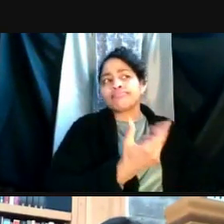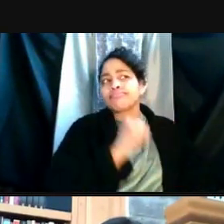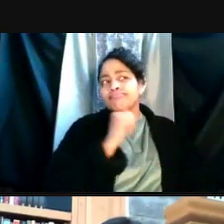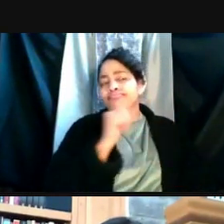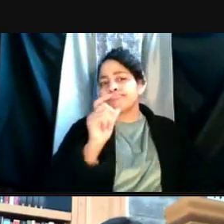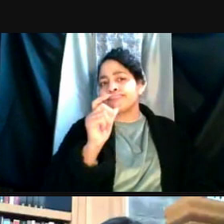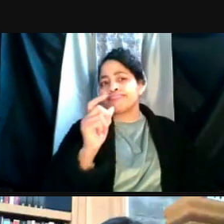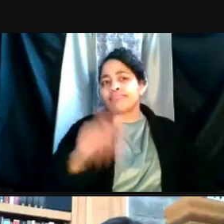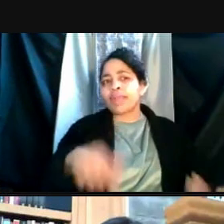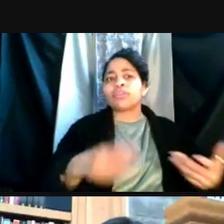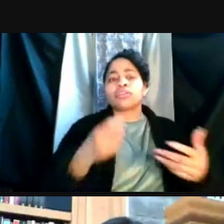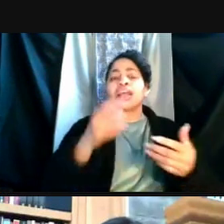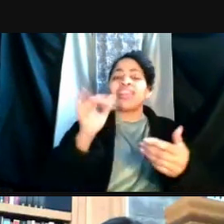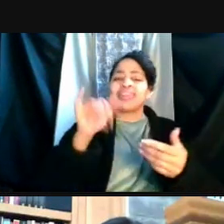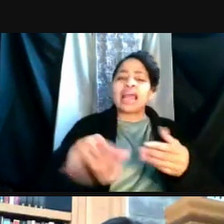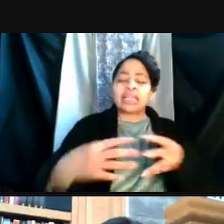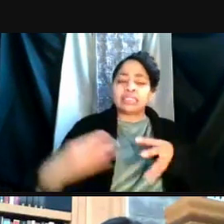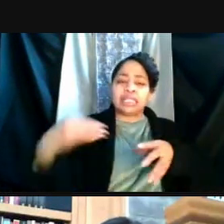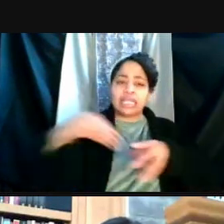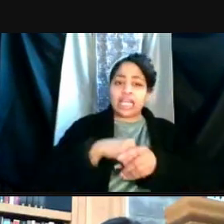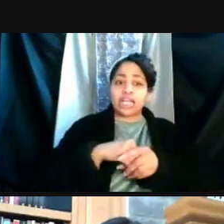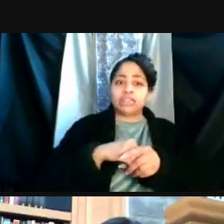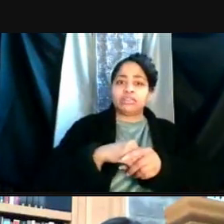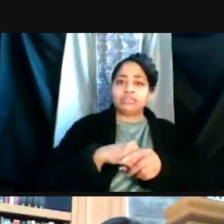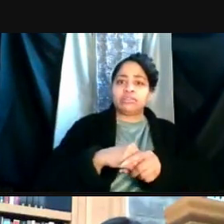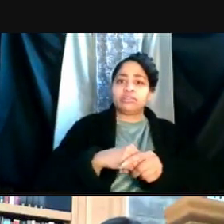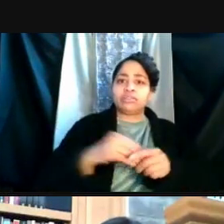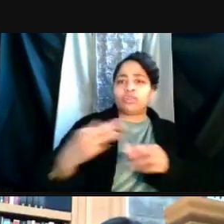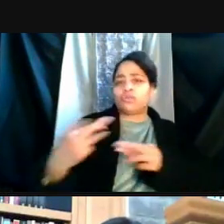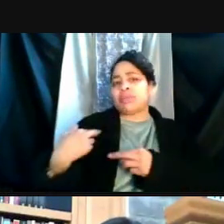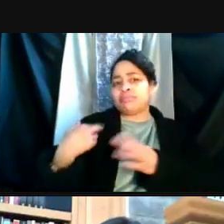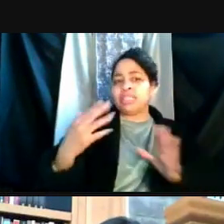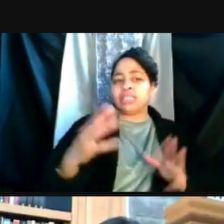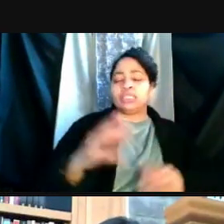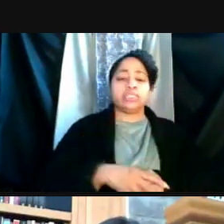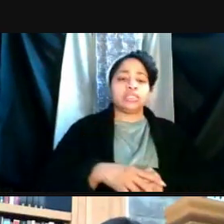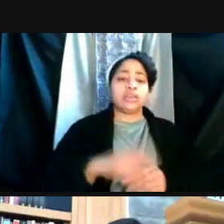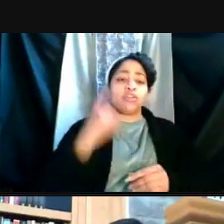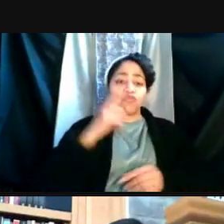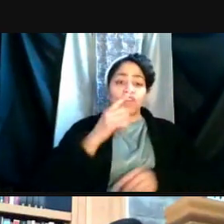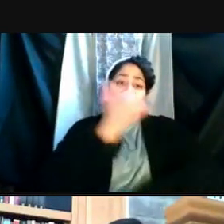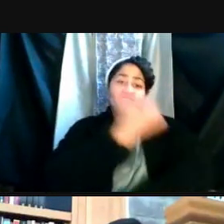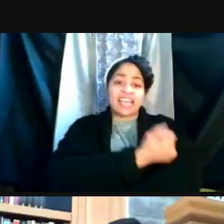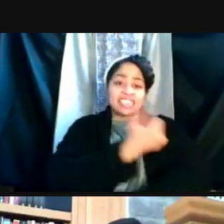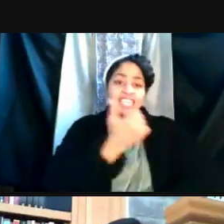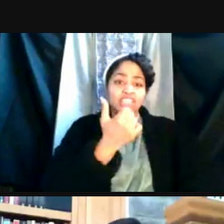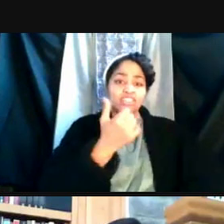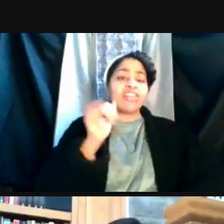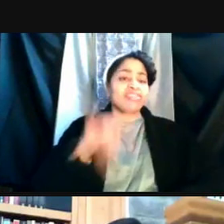And that's built into the ResponsiBLUE. For the vaccination status that hasn't been built in,